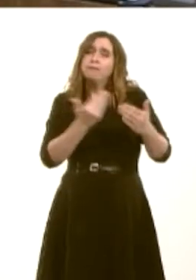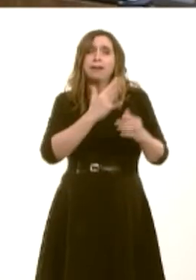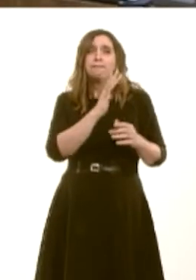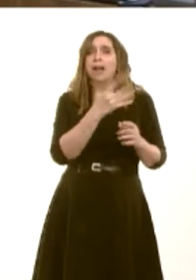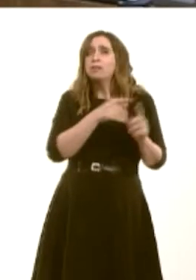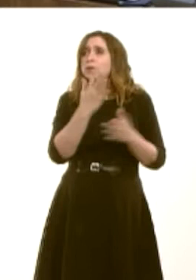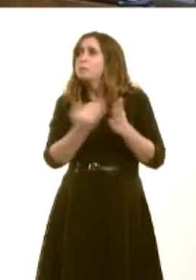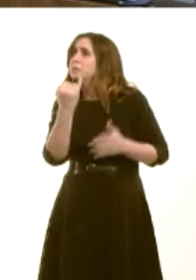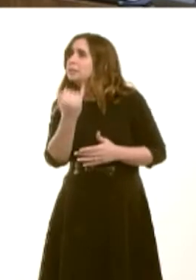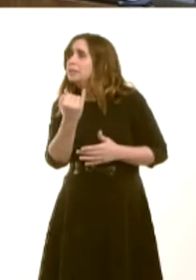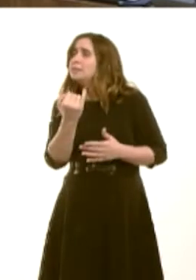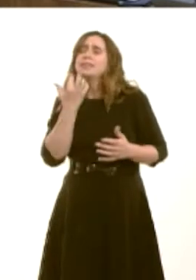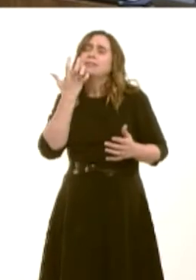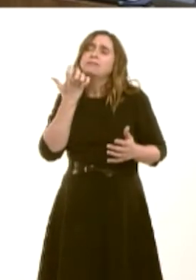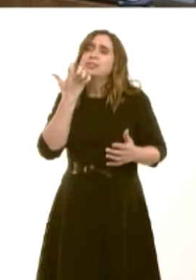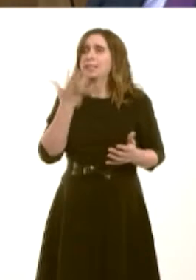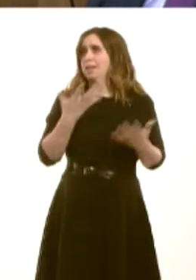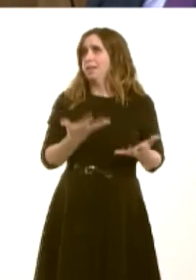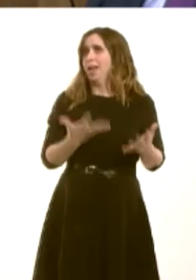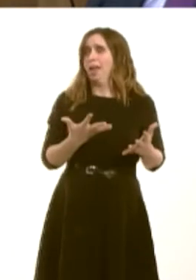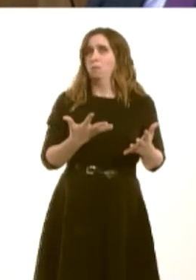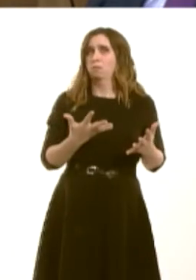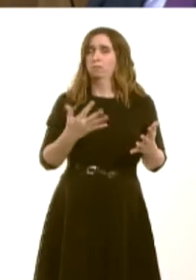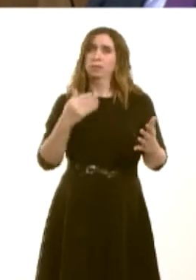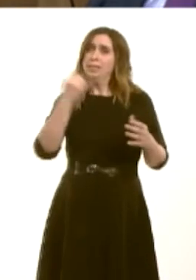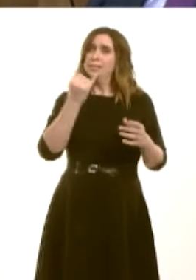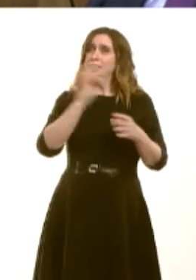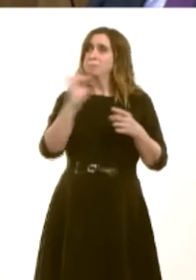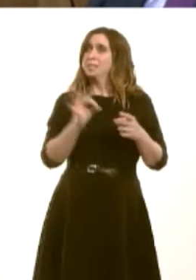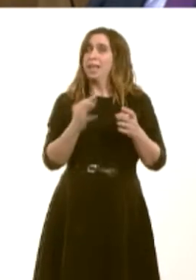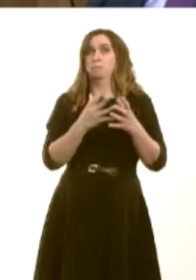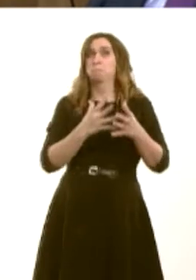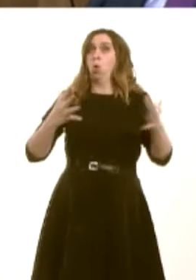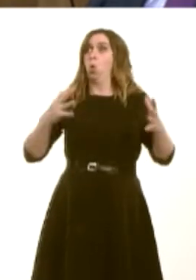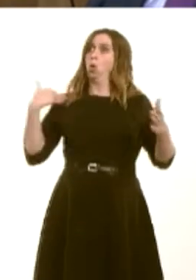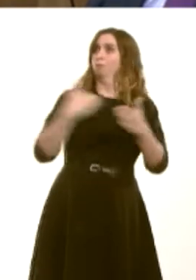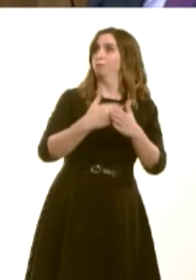p.m. and 6.30 p.m. every dayóan increase of 16 per cent from 2011; and the percentage